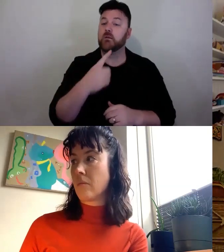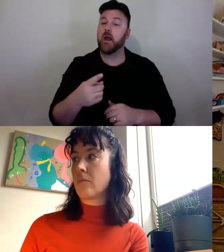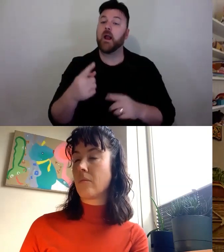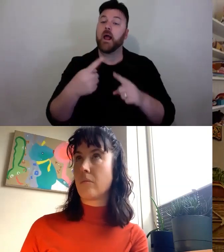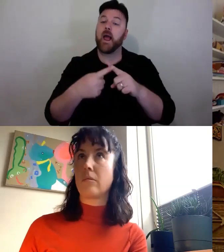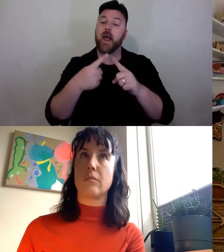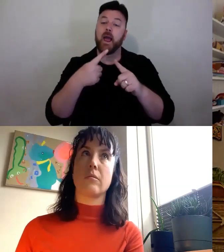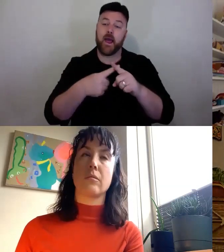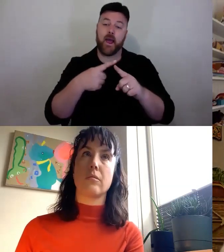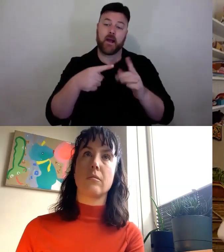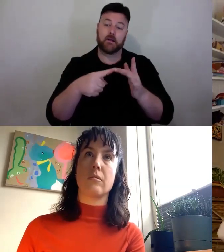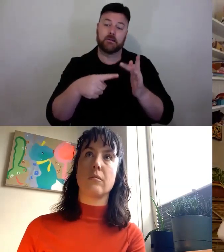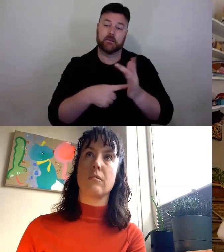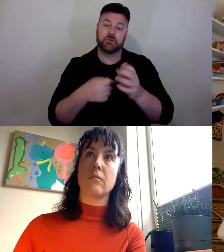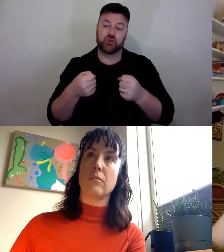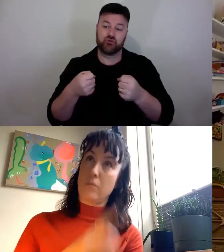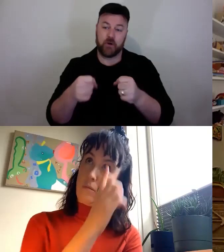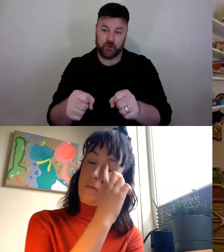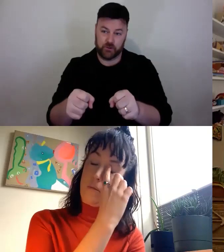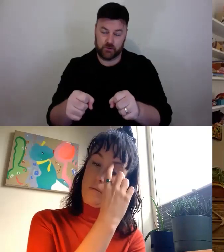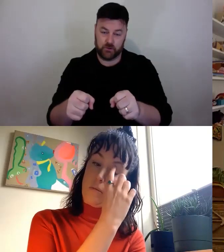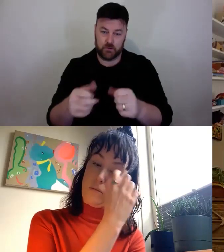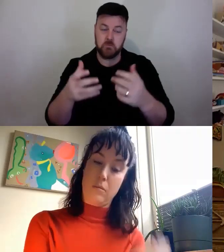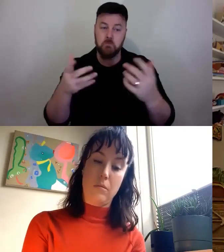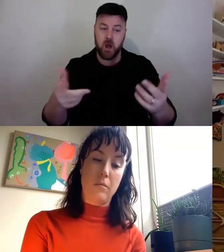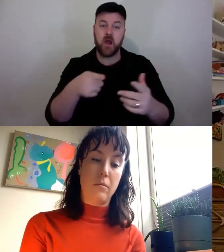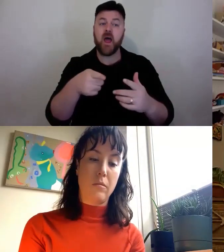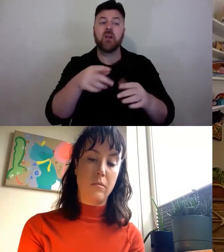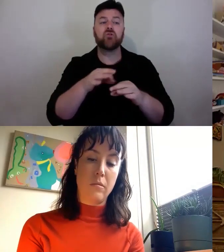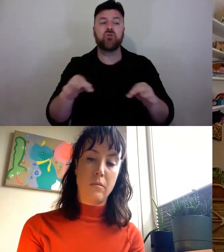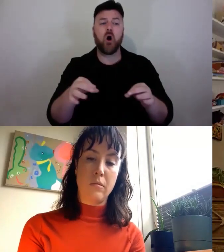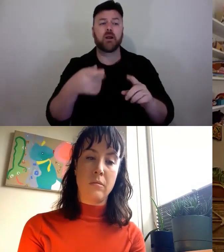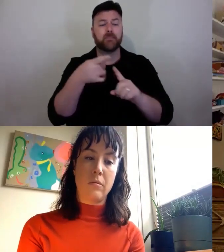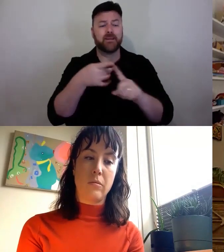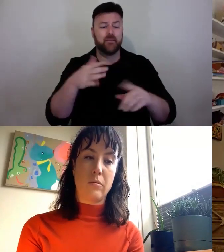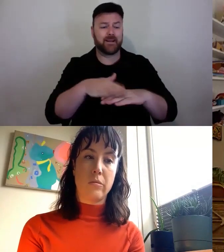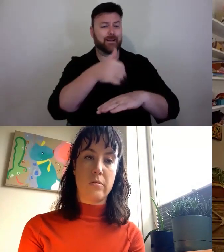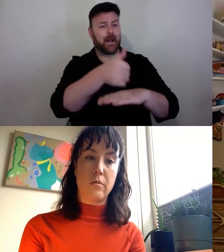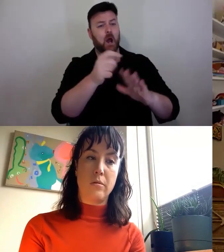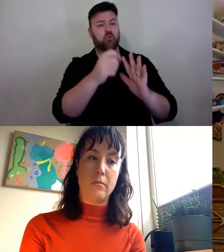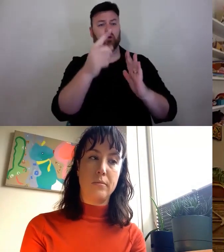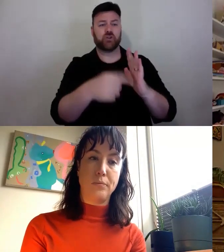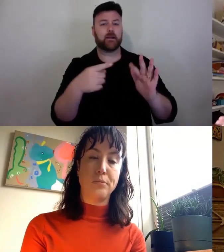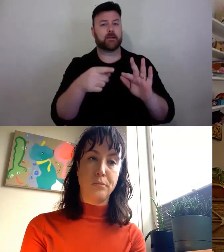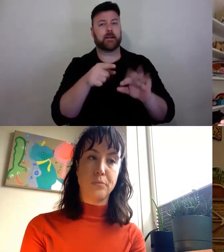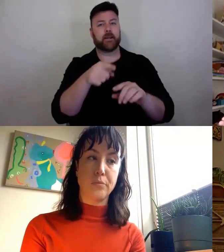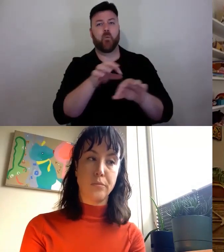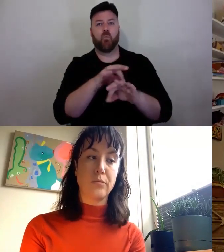us setting up a project exactly in the best possible model that with could imagine.